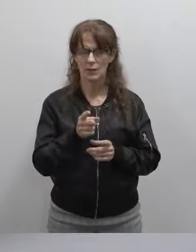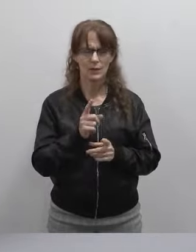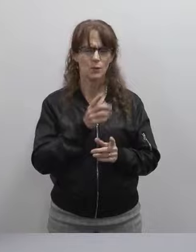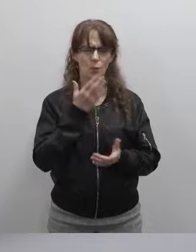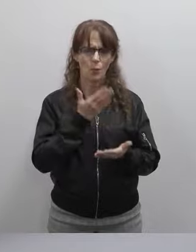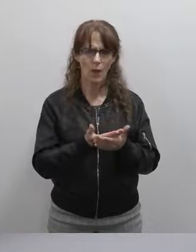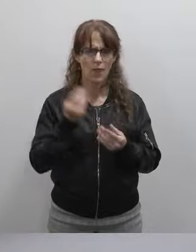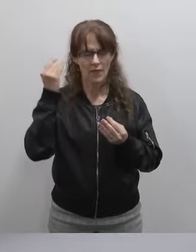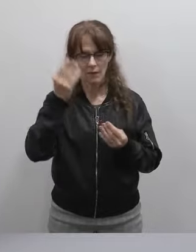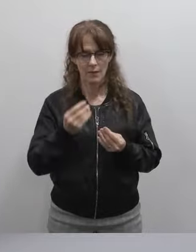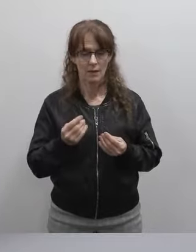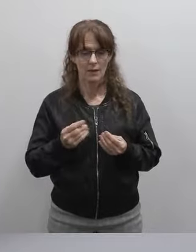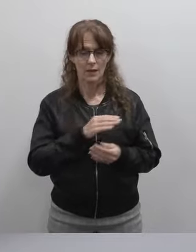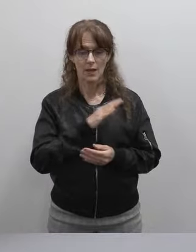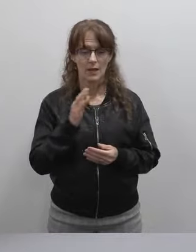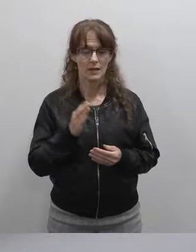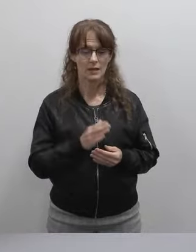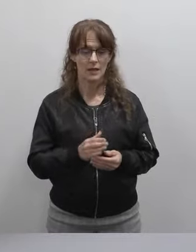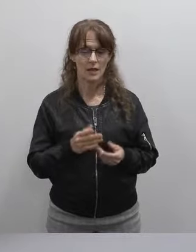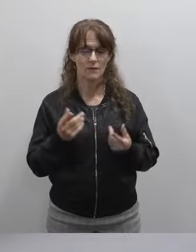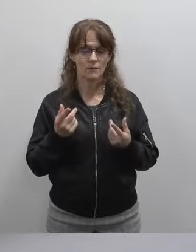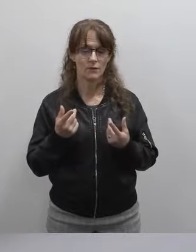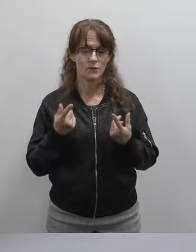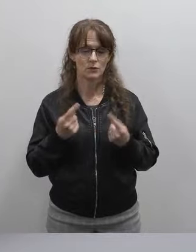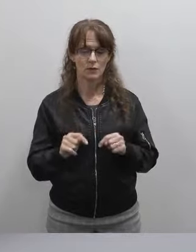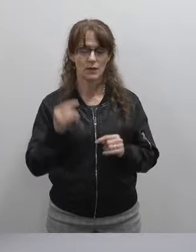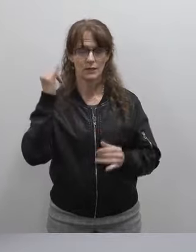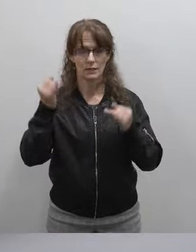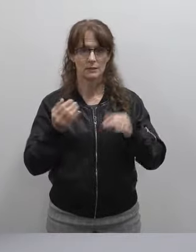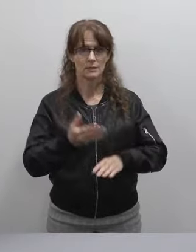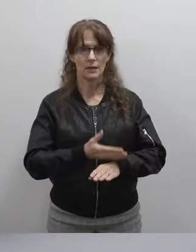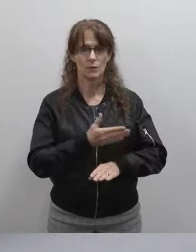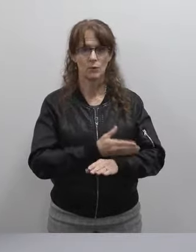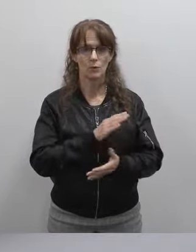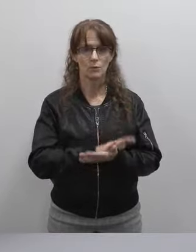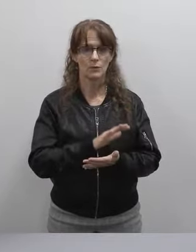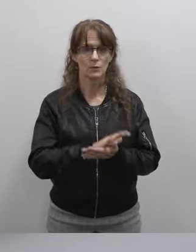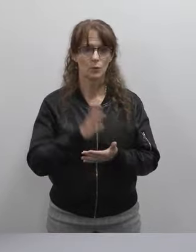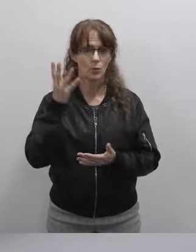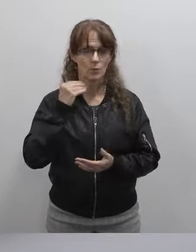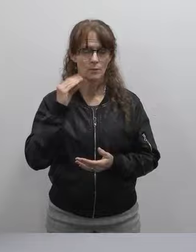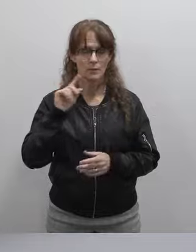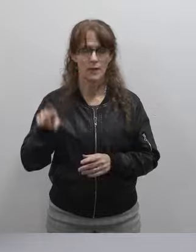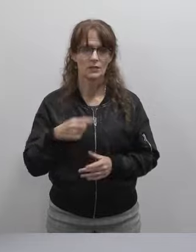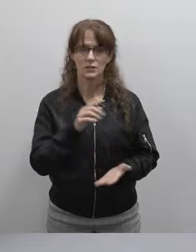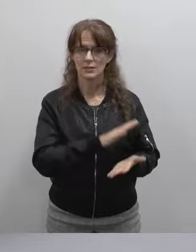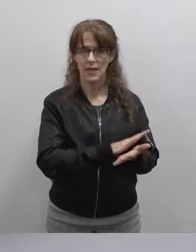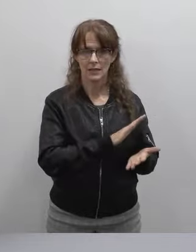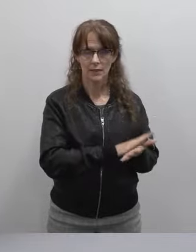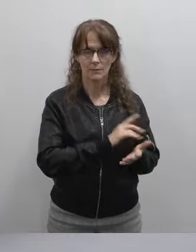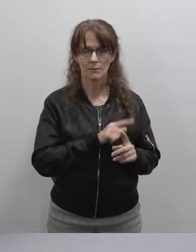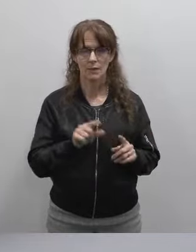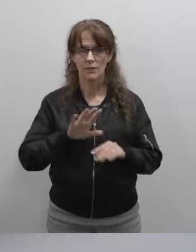To consider never before tried ideas for improving the school experience, not just the academics, but the entire experience.